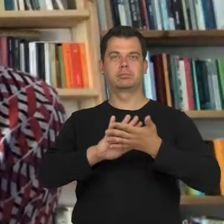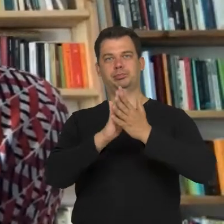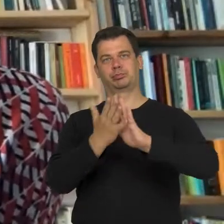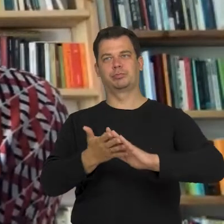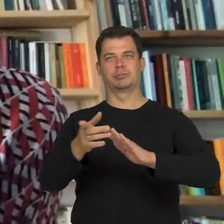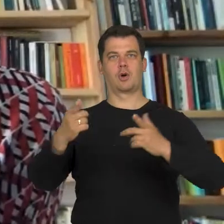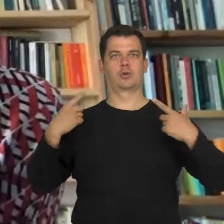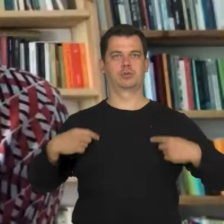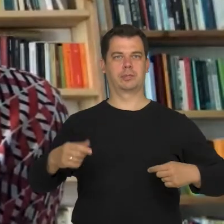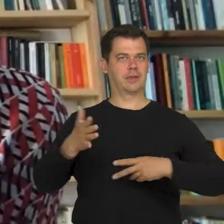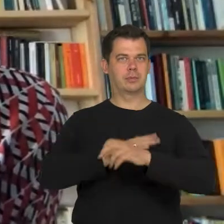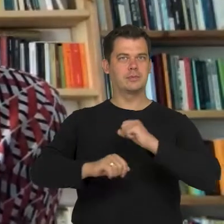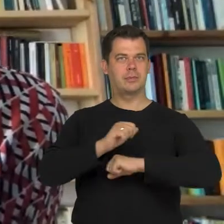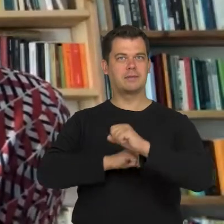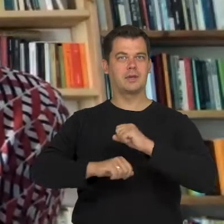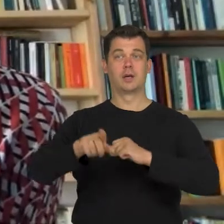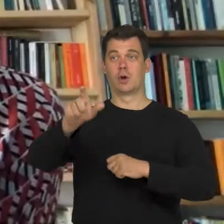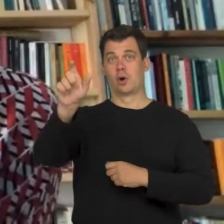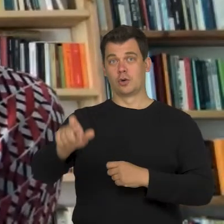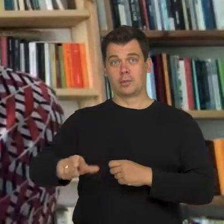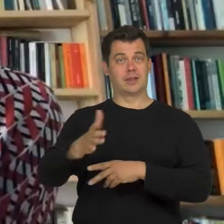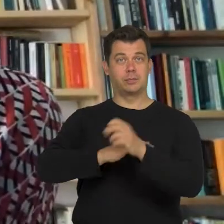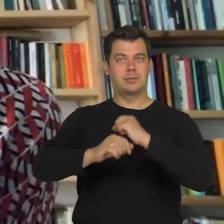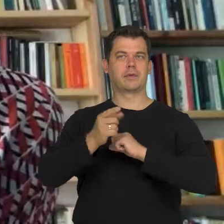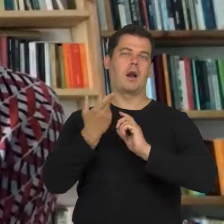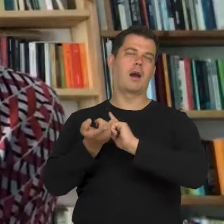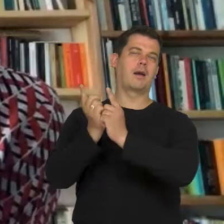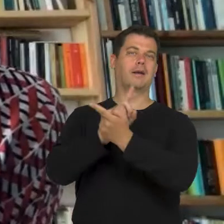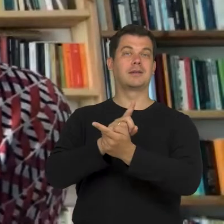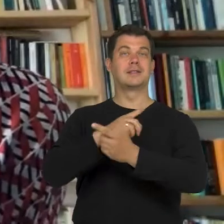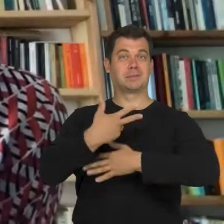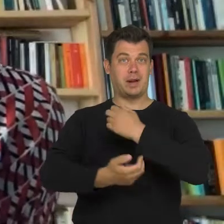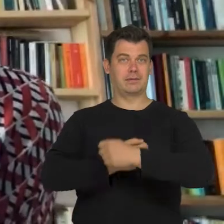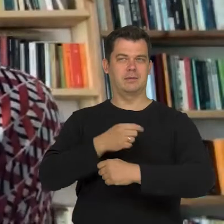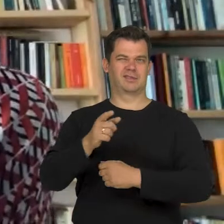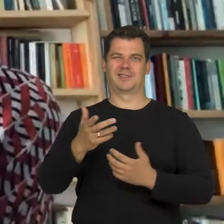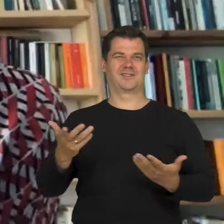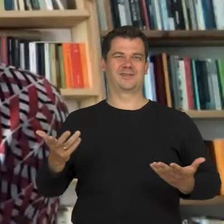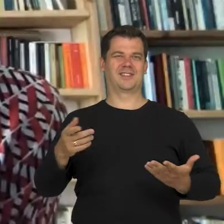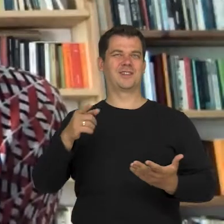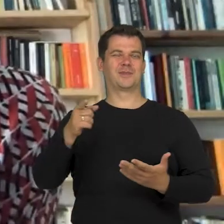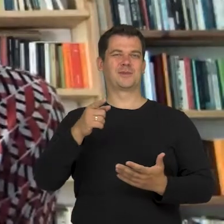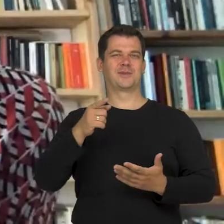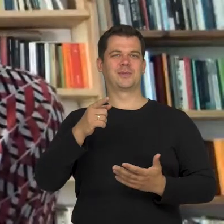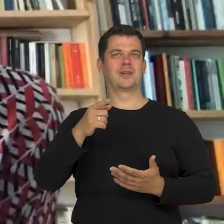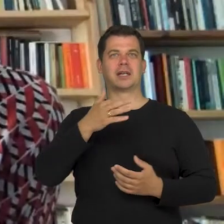I am not saying that a disabled person should play an able-bodied one. because this is beyond any type of logic or comprehension.